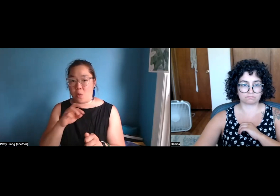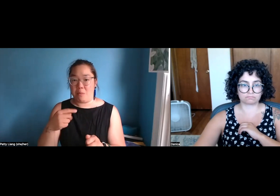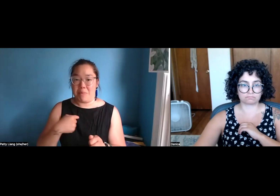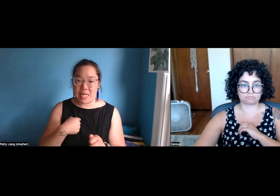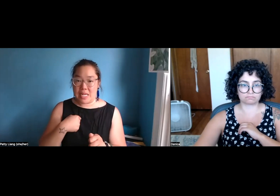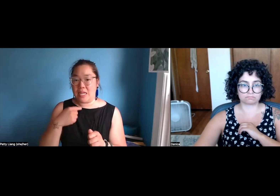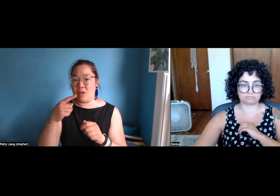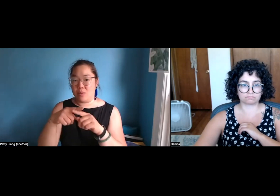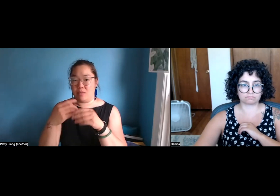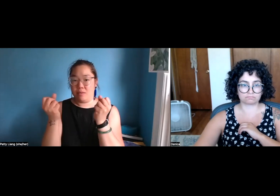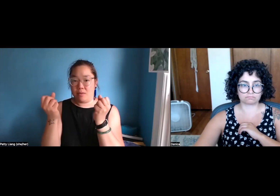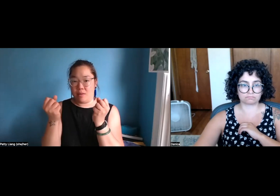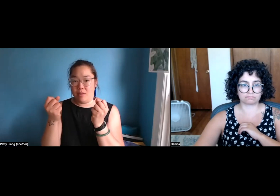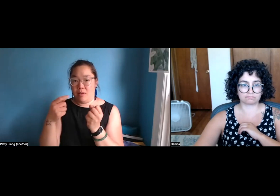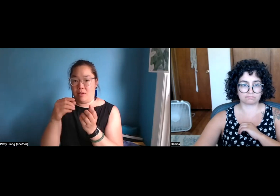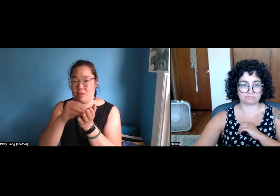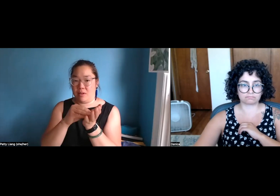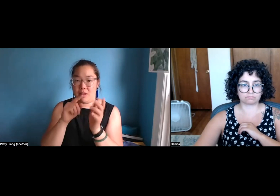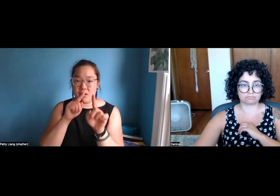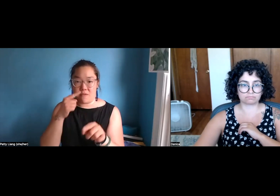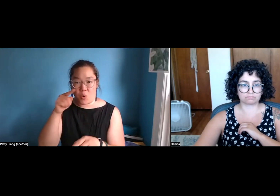You can also set up a an appointment with myself or Danica,